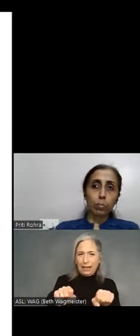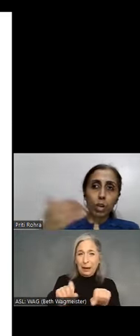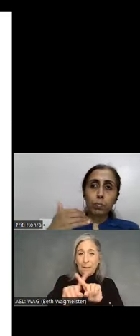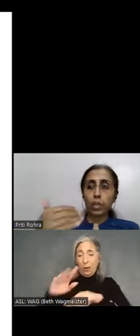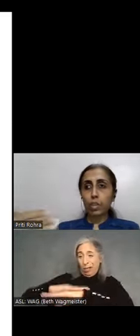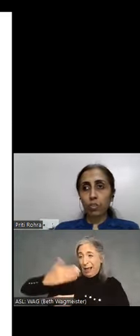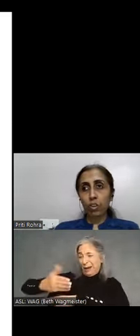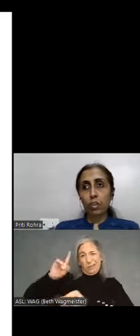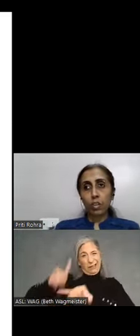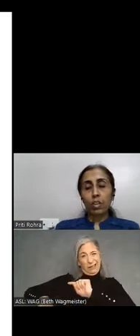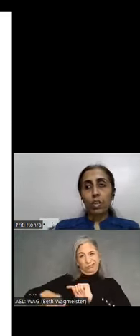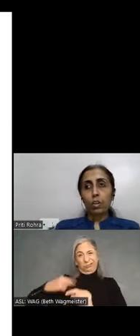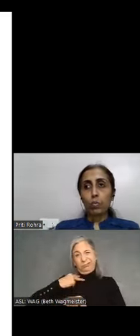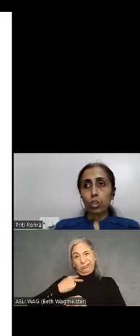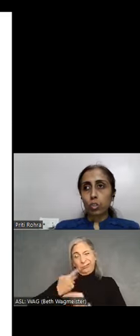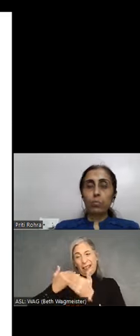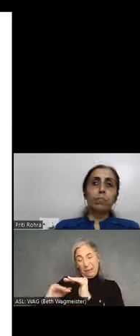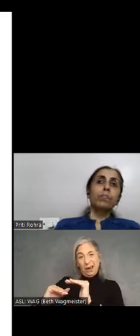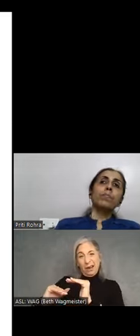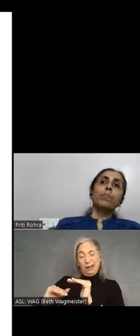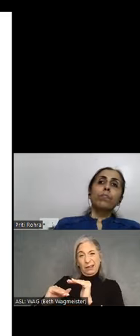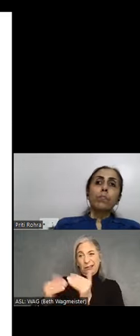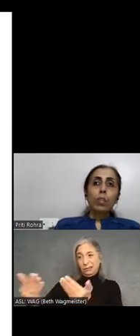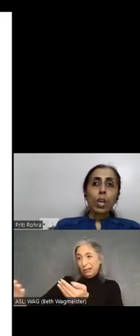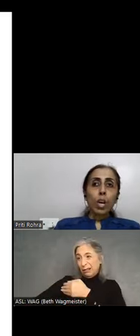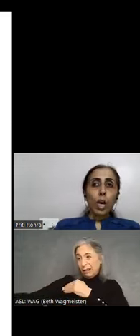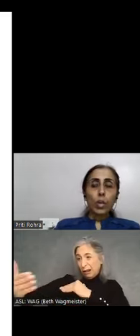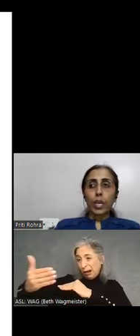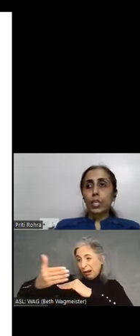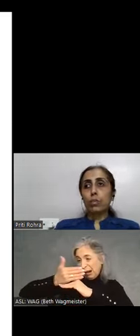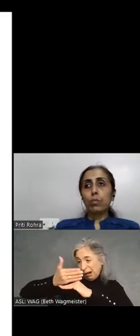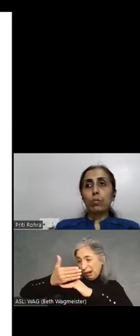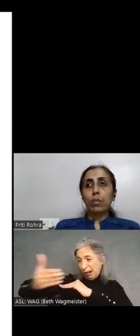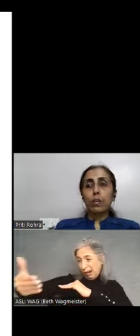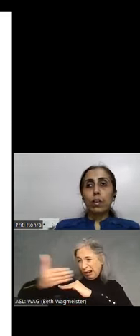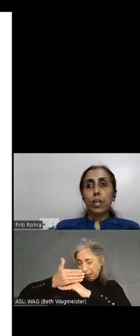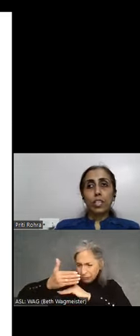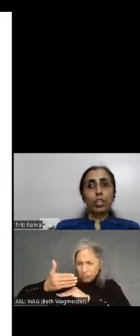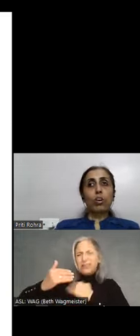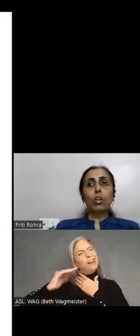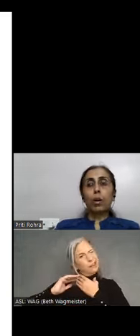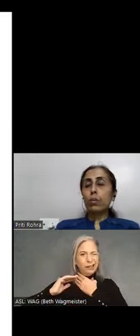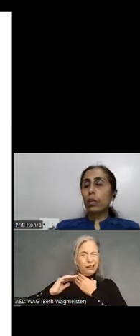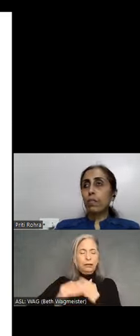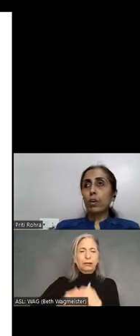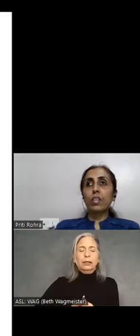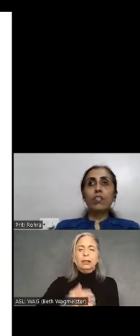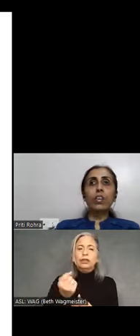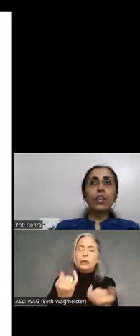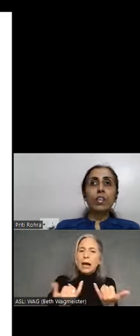you can't bring it further towards you. So let's talk about what are the different